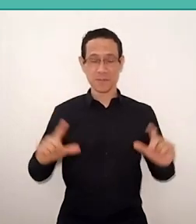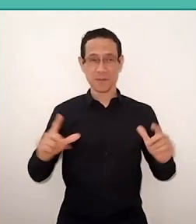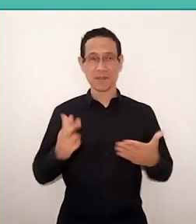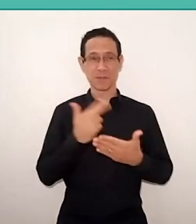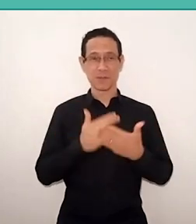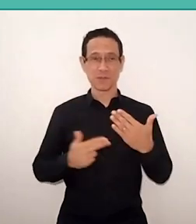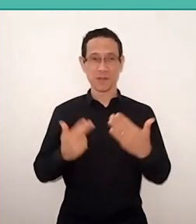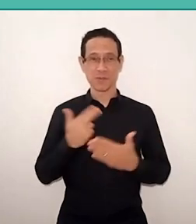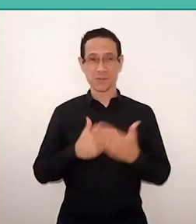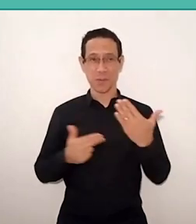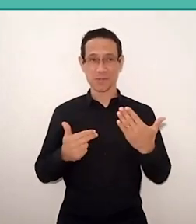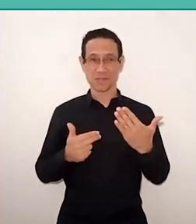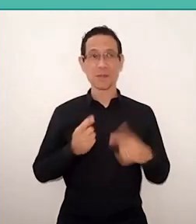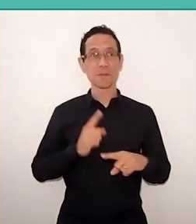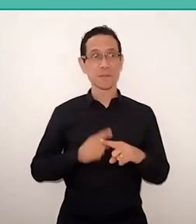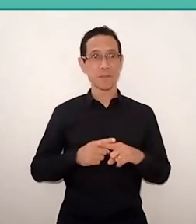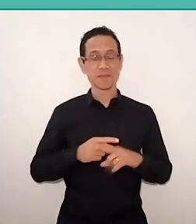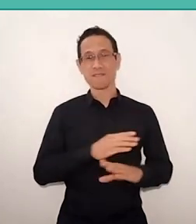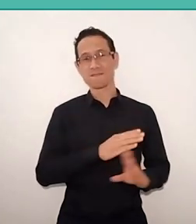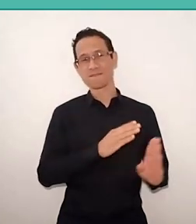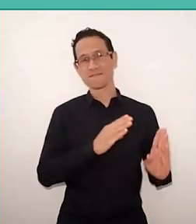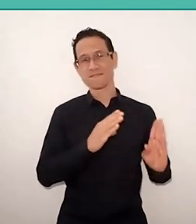because she came here the whole meeting drawing,